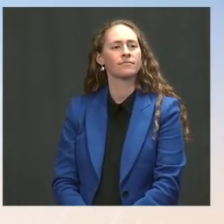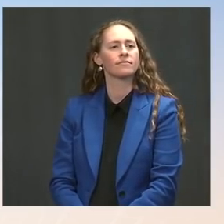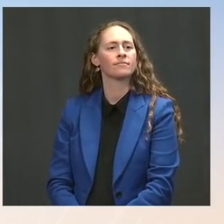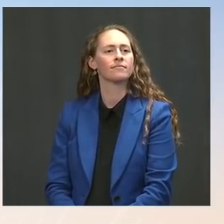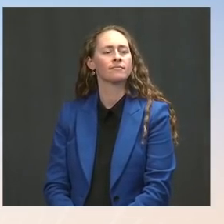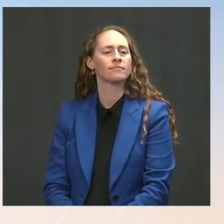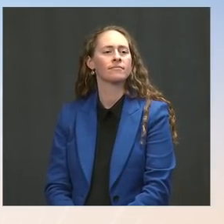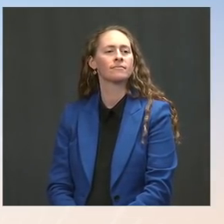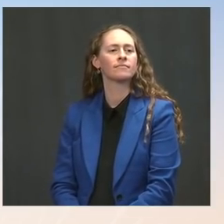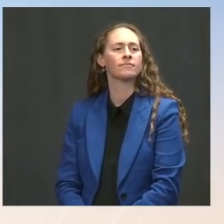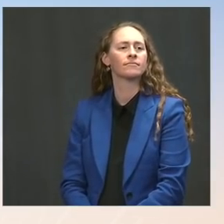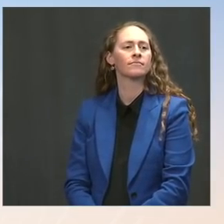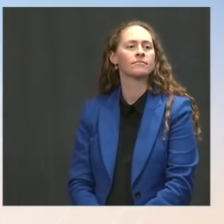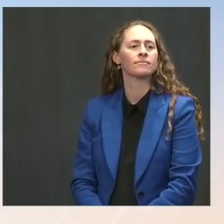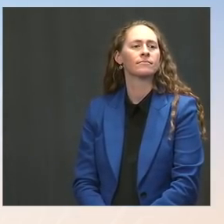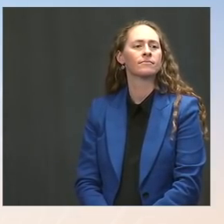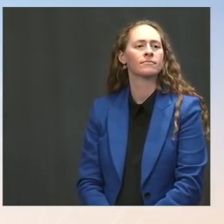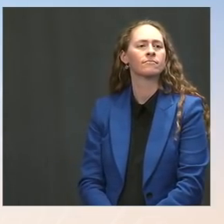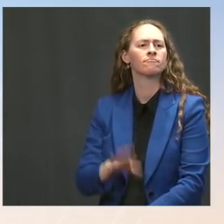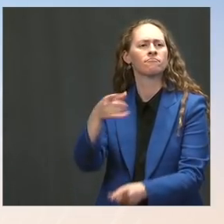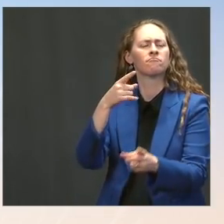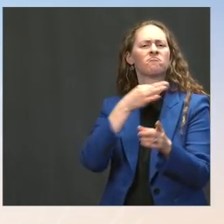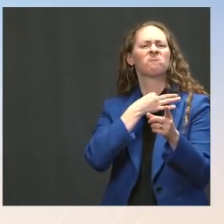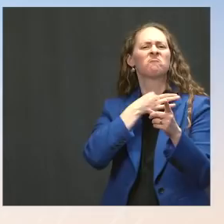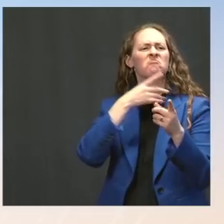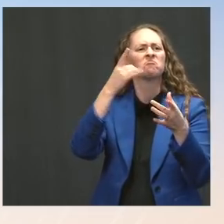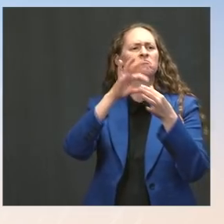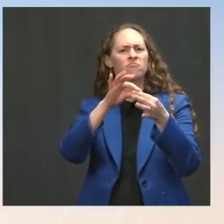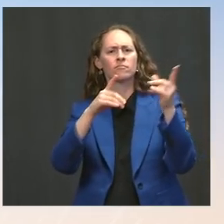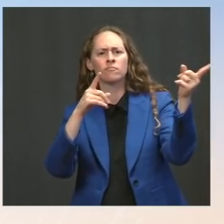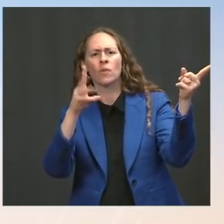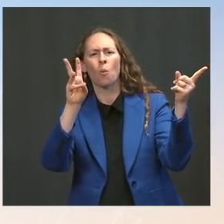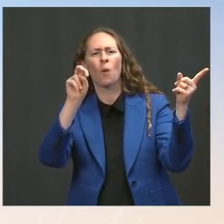I know that both sides basically came out of those meetings saying that there were disagreements.